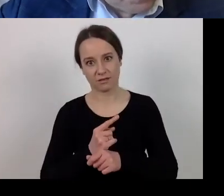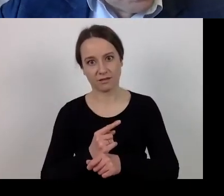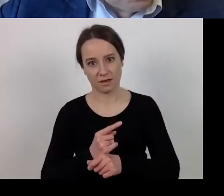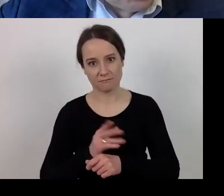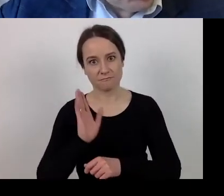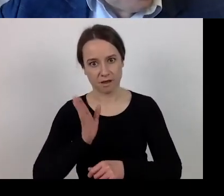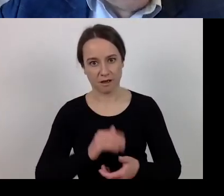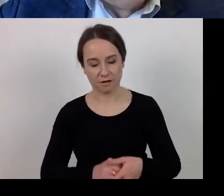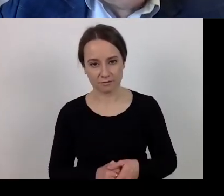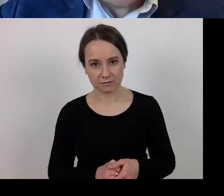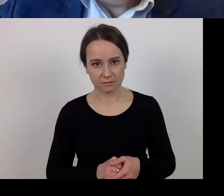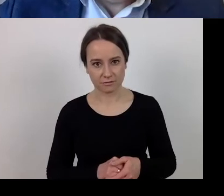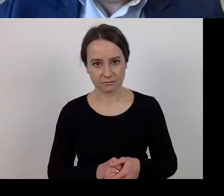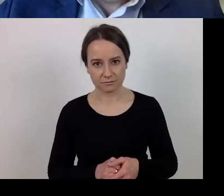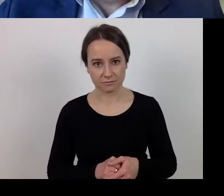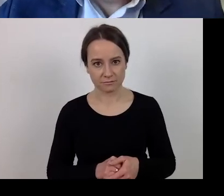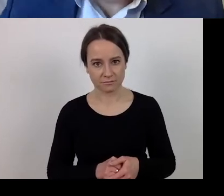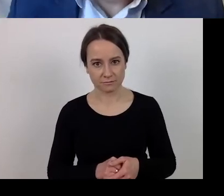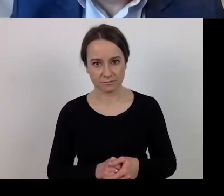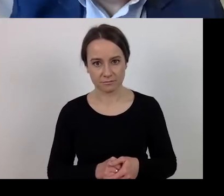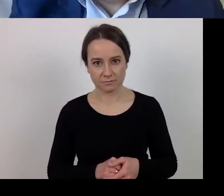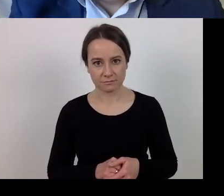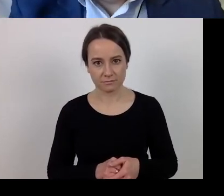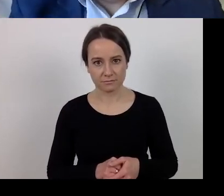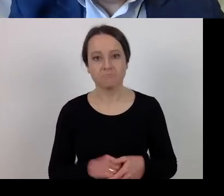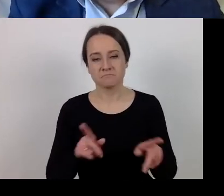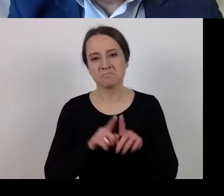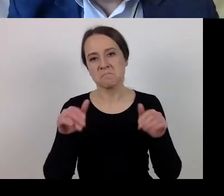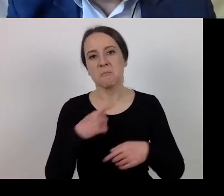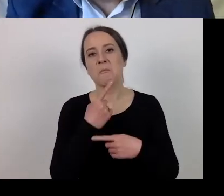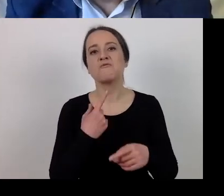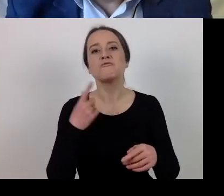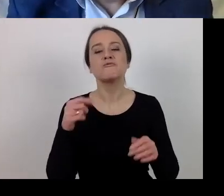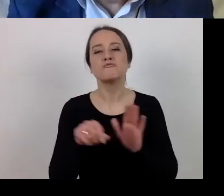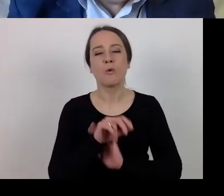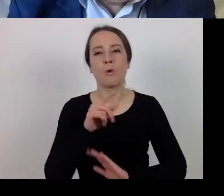You could say that it can also be done by the end of 2023.